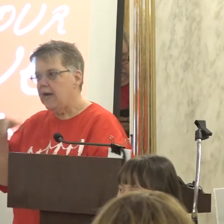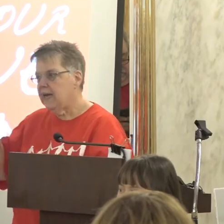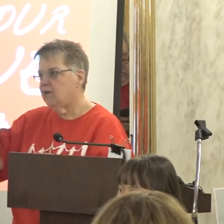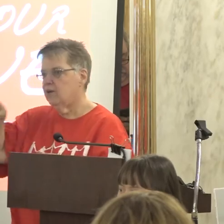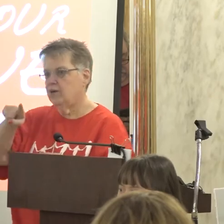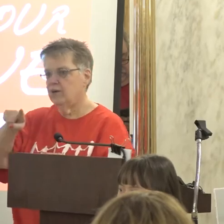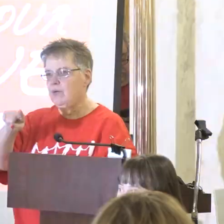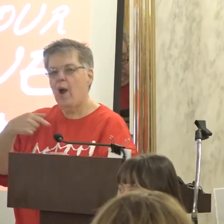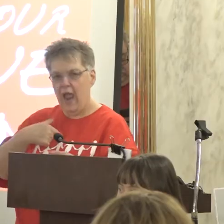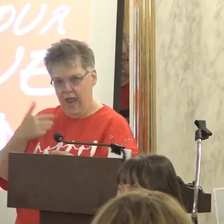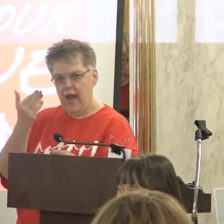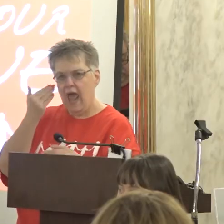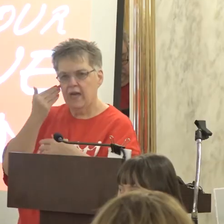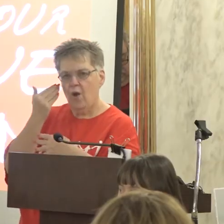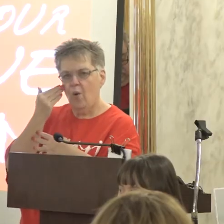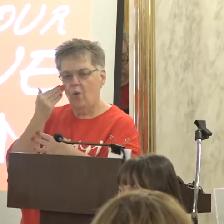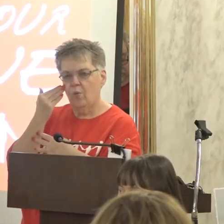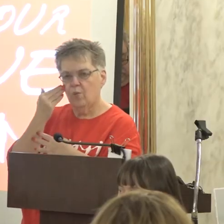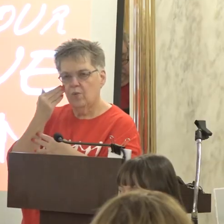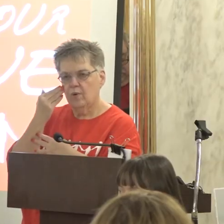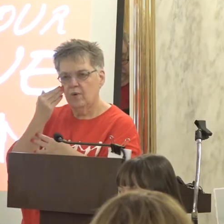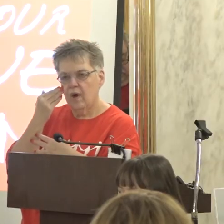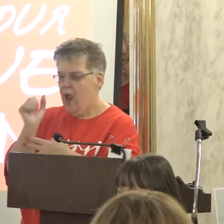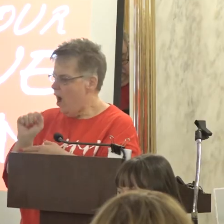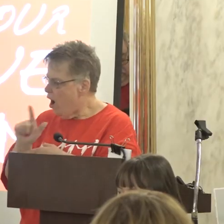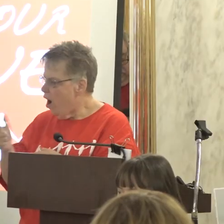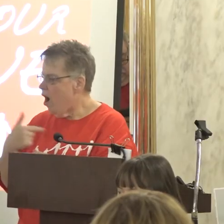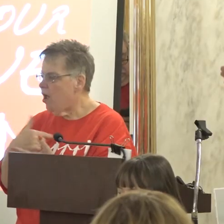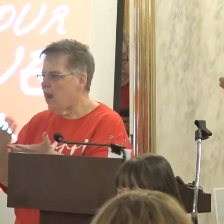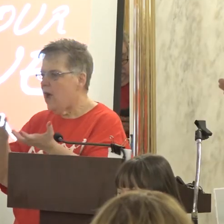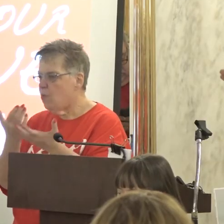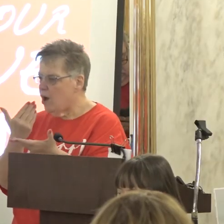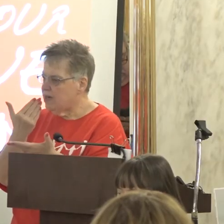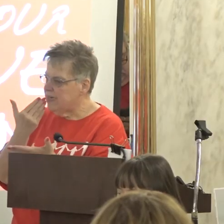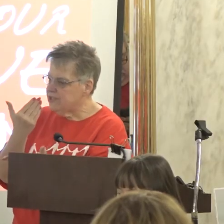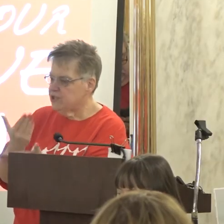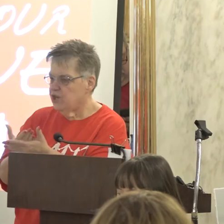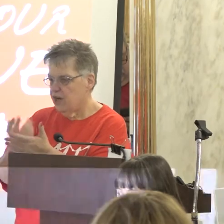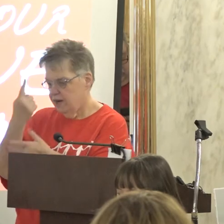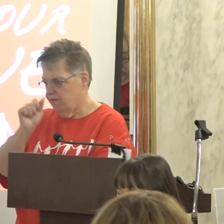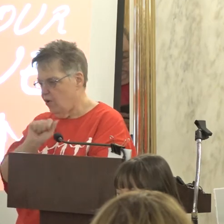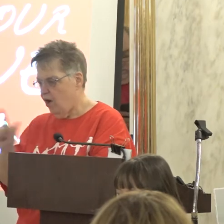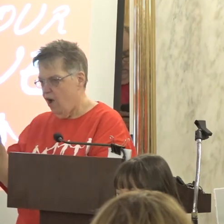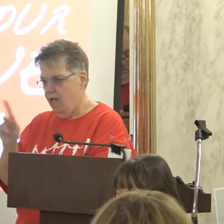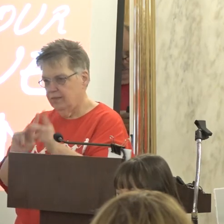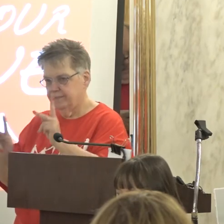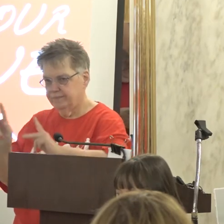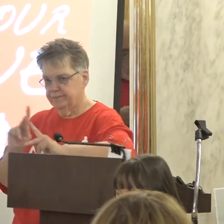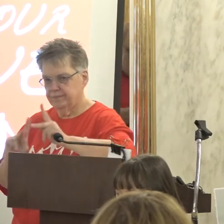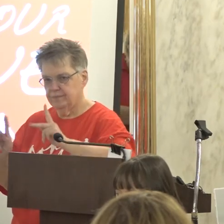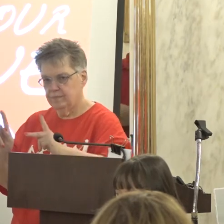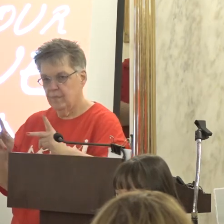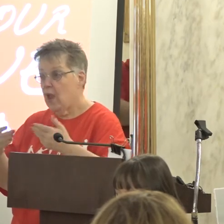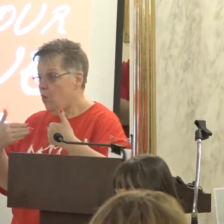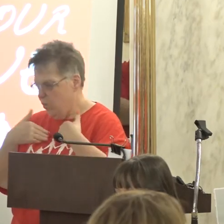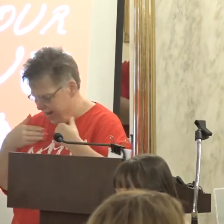And I know And all I want is goodness for all of us We have a pathway